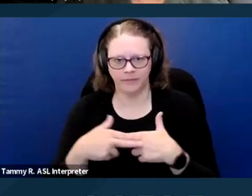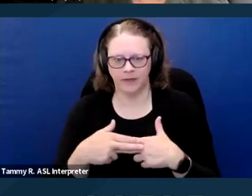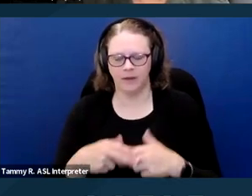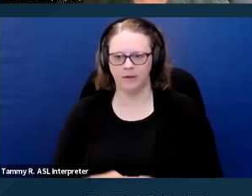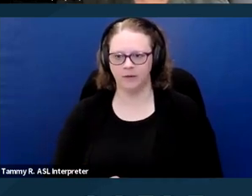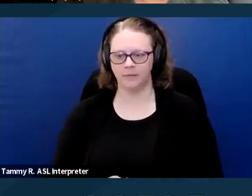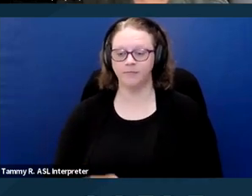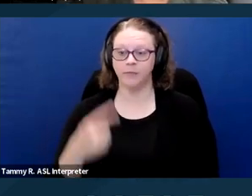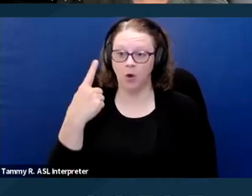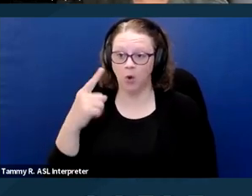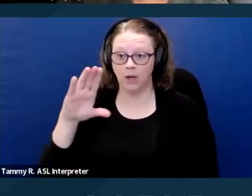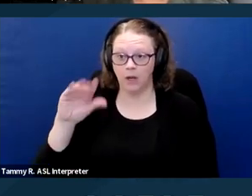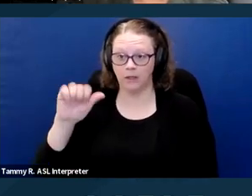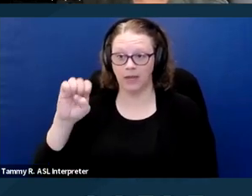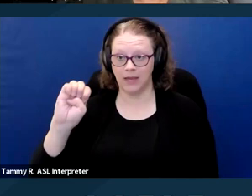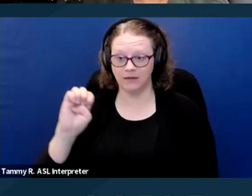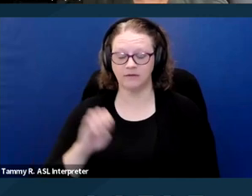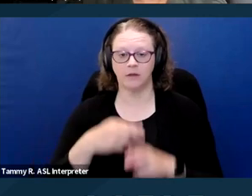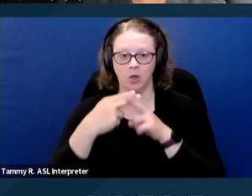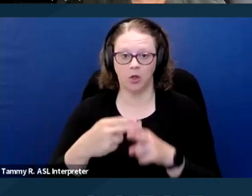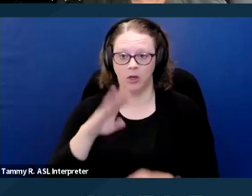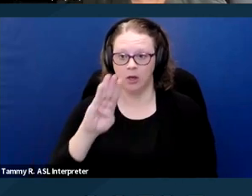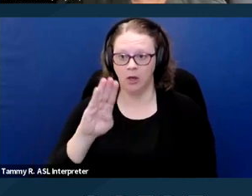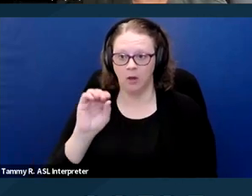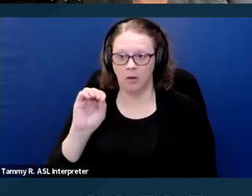There is a case called Book versus Hunter, which is out of Oregon,